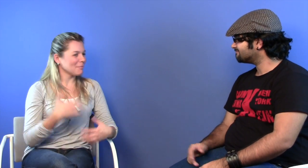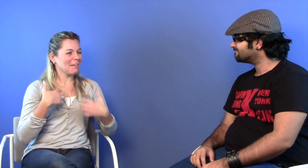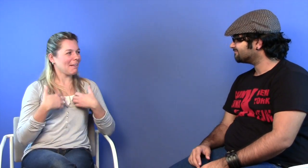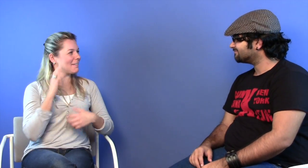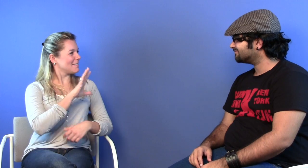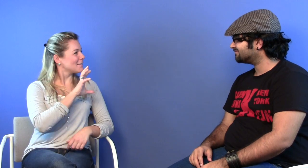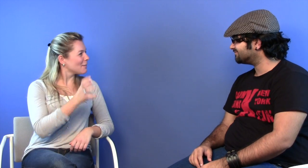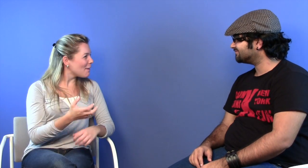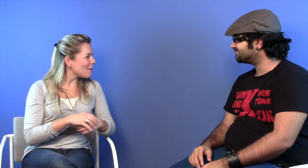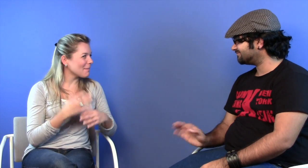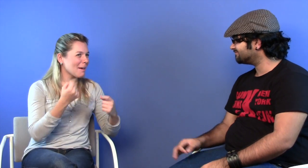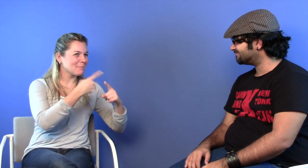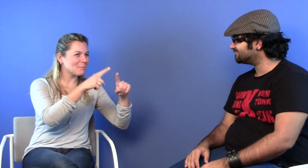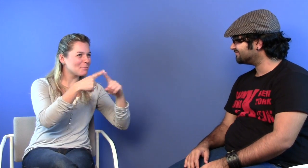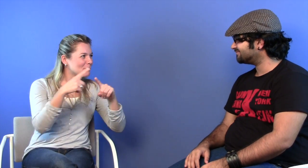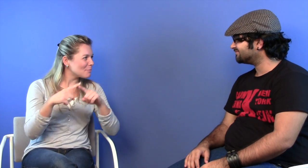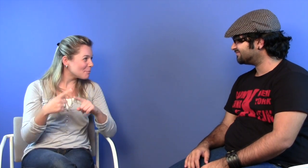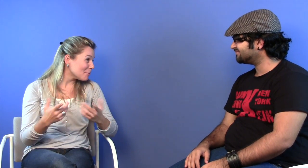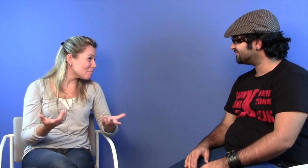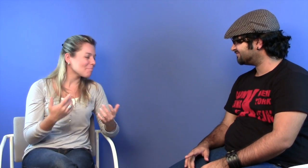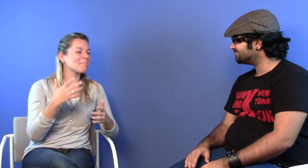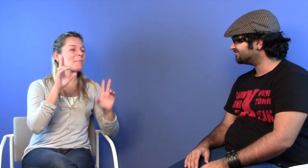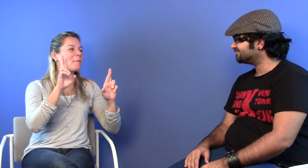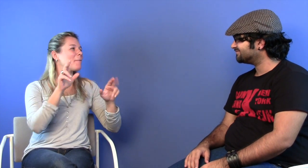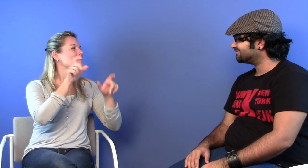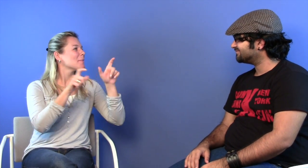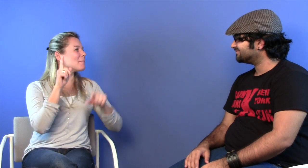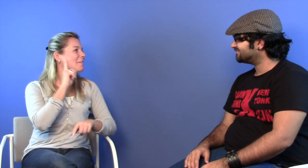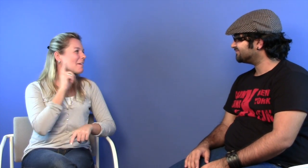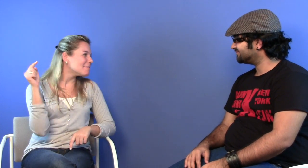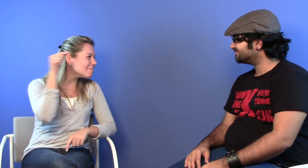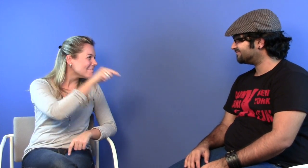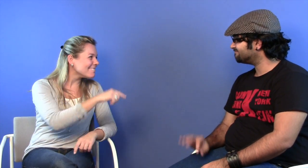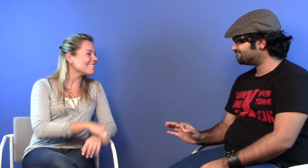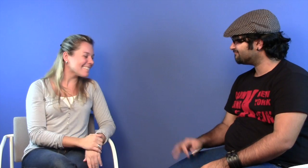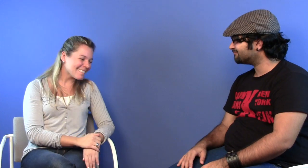Wow, so many interesting information about your country. So many variety. We hope Deaf people will visit India.